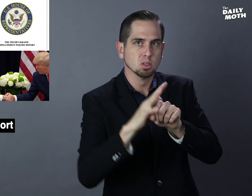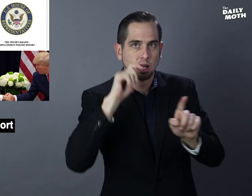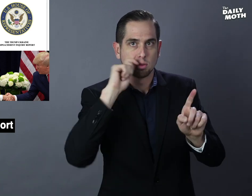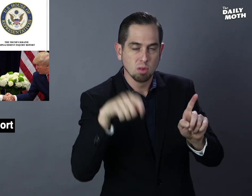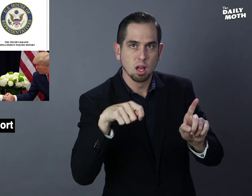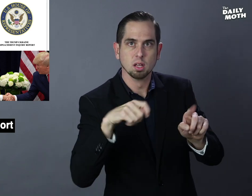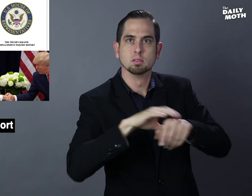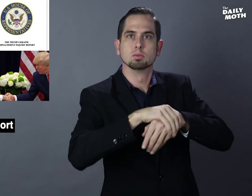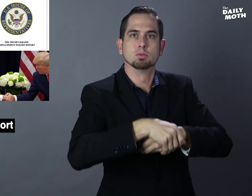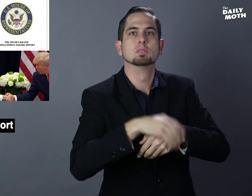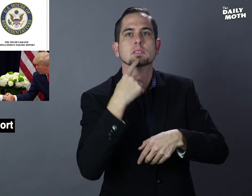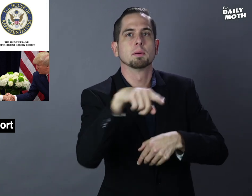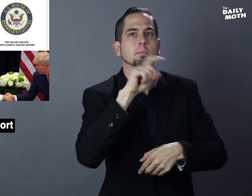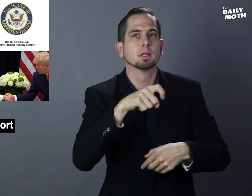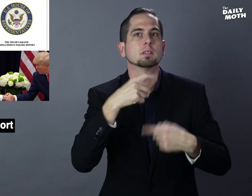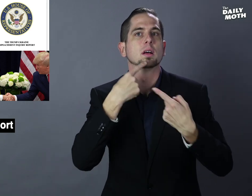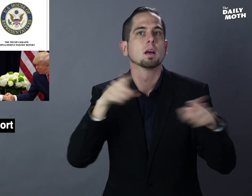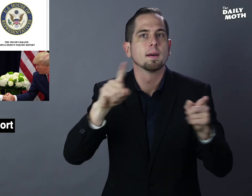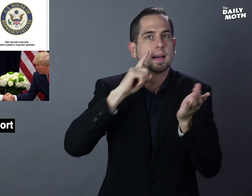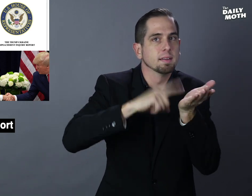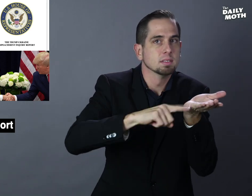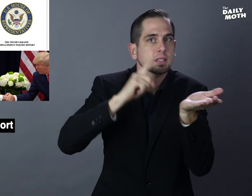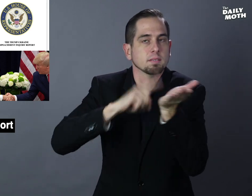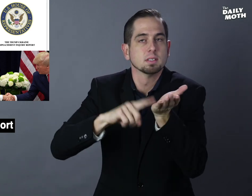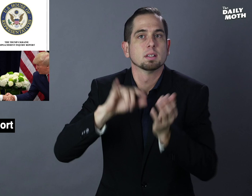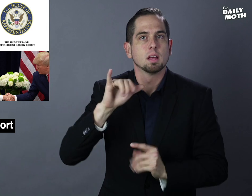Ukraine to announce investigations that would